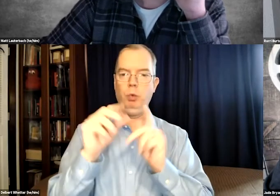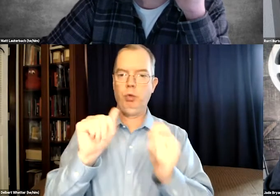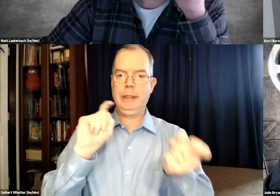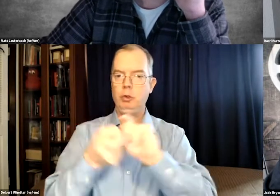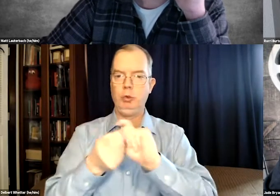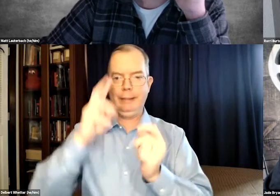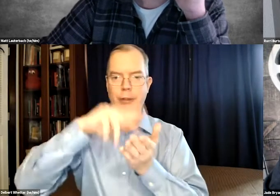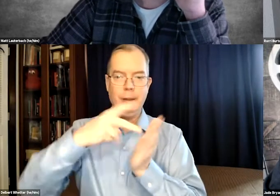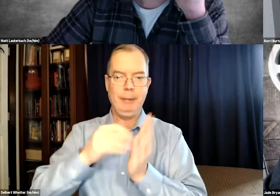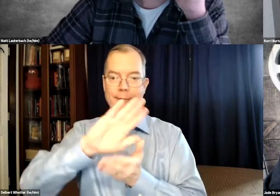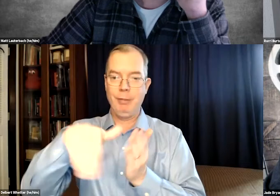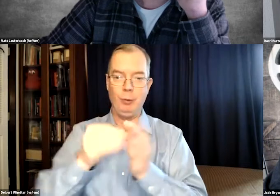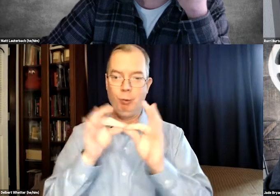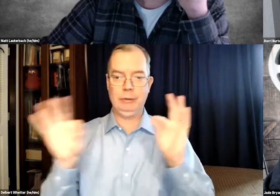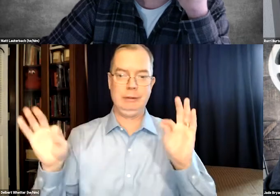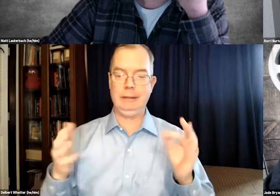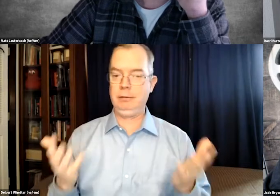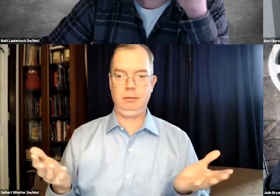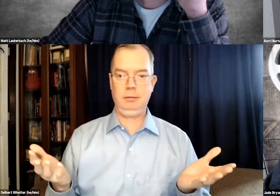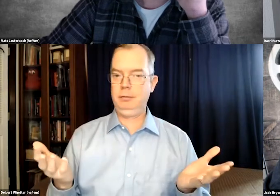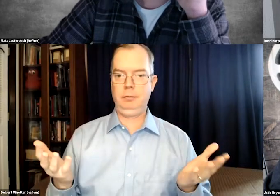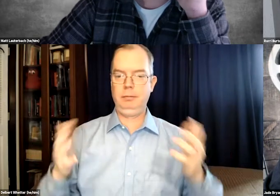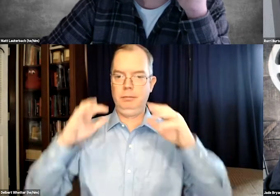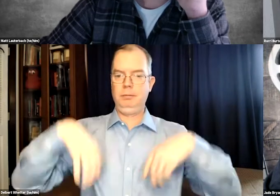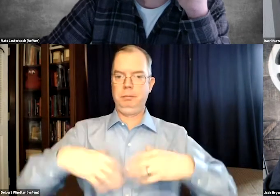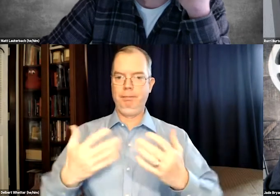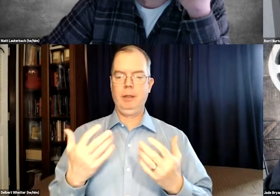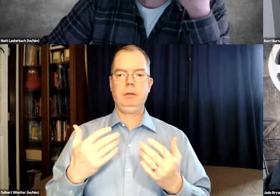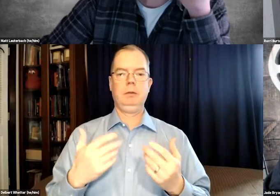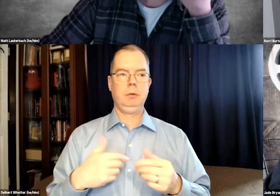theories being discussed and missing one word can change the meaning of the entire